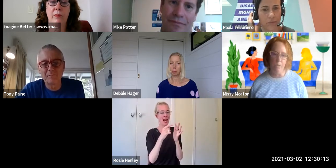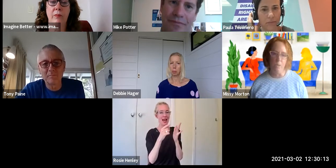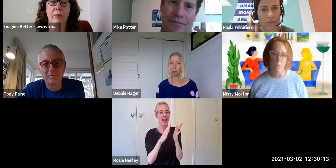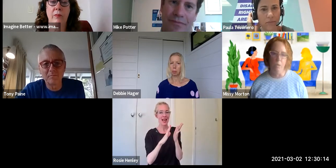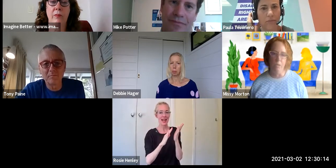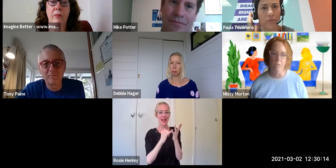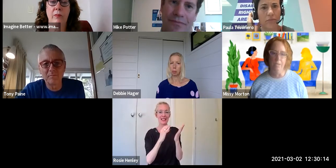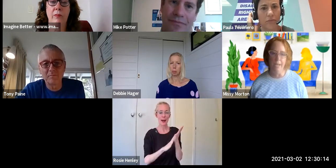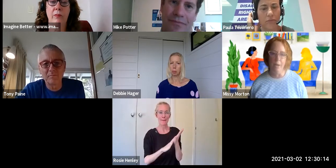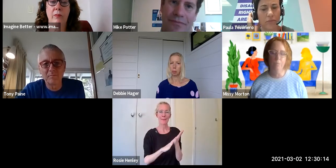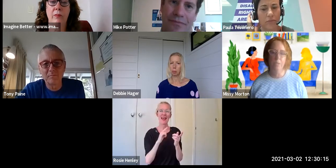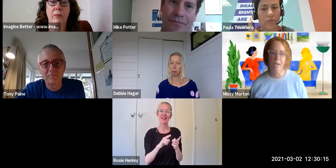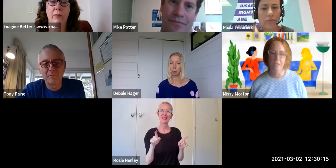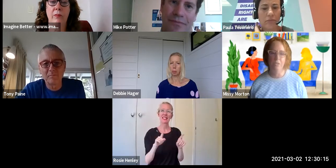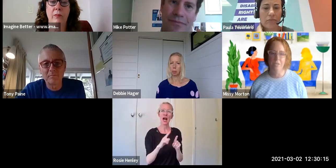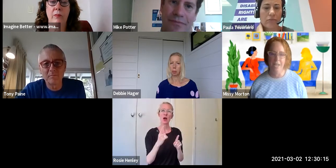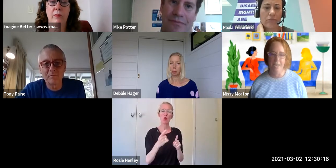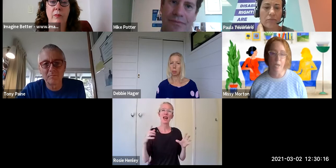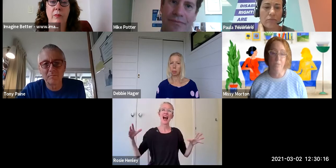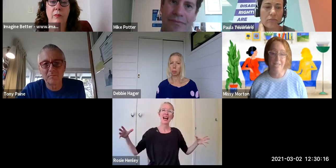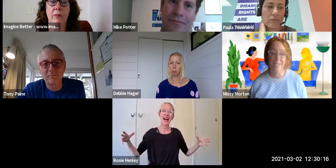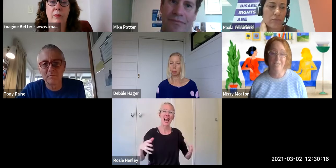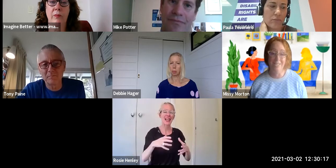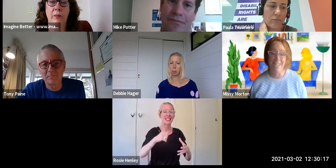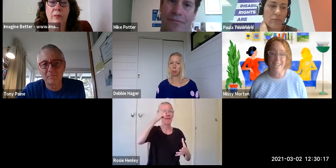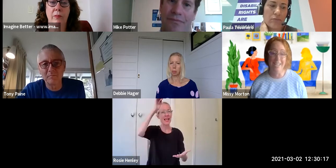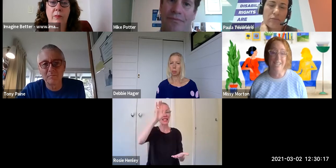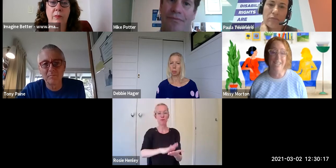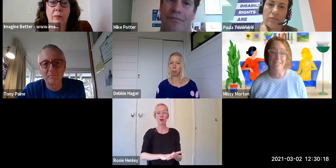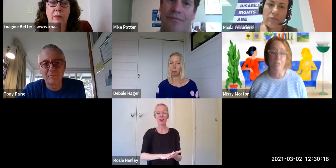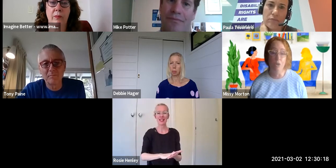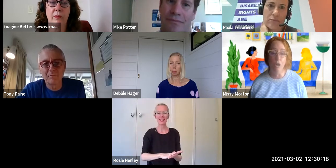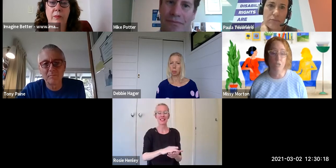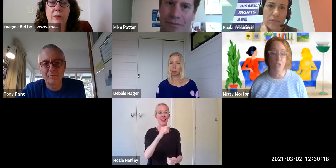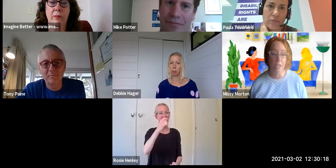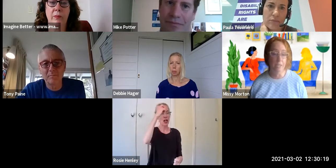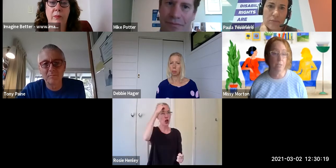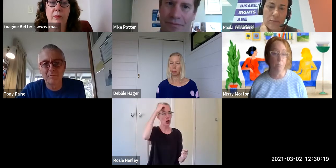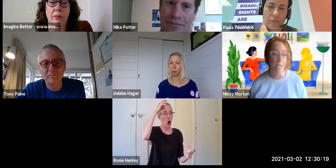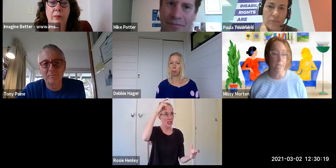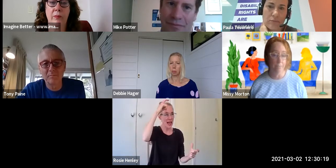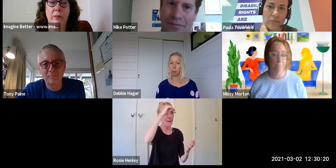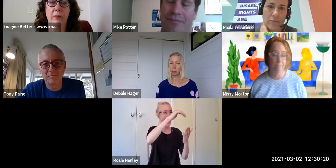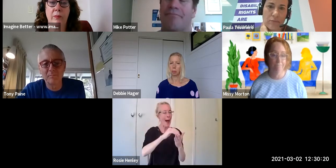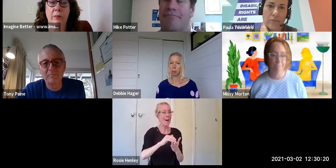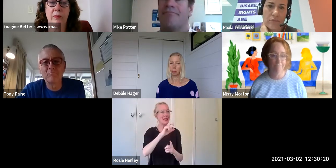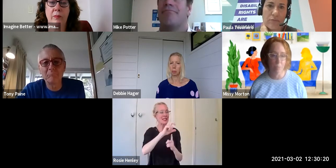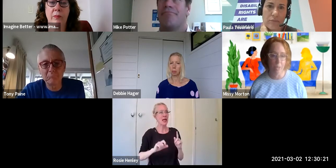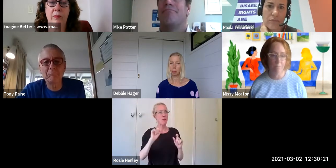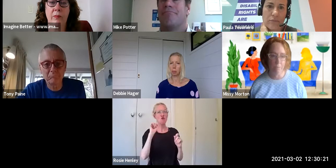experiences that helps them understand/helps us understand: it's not just me.